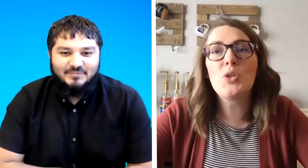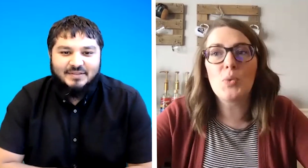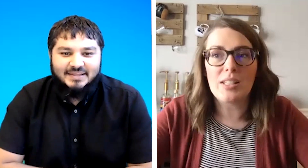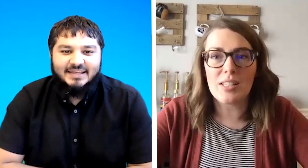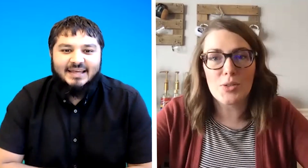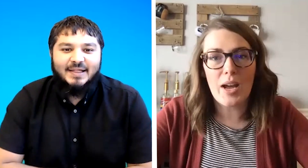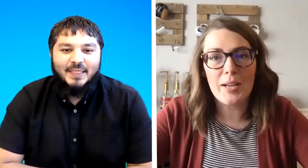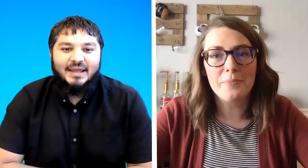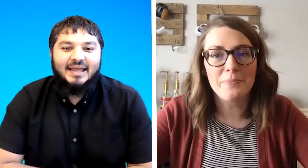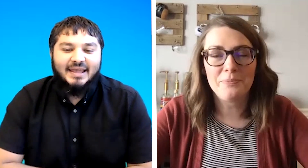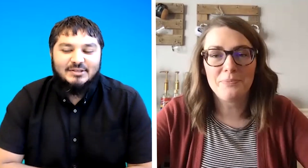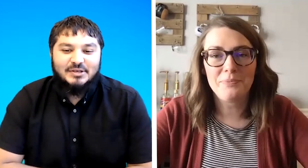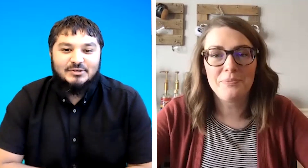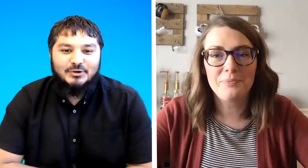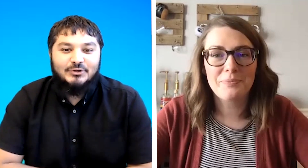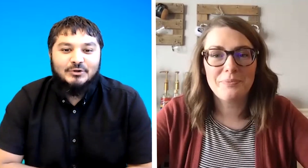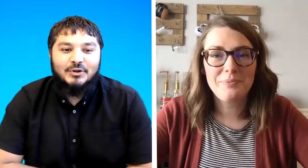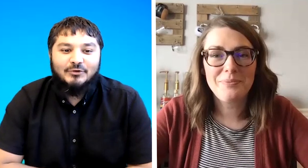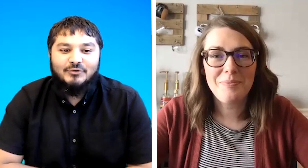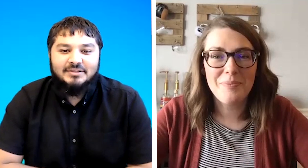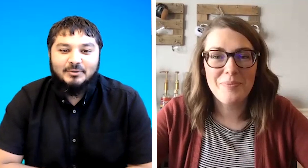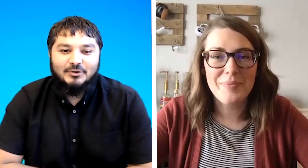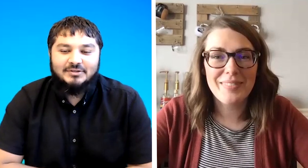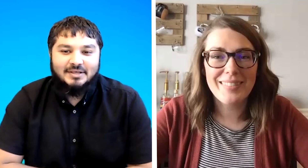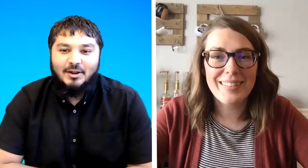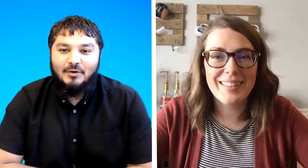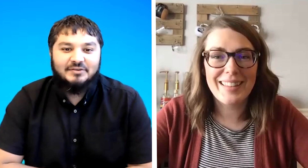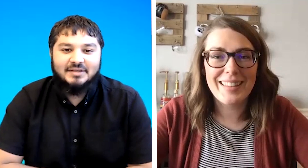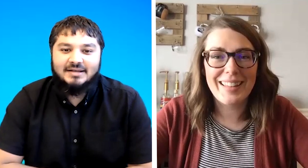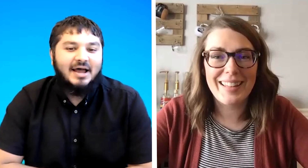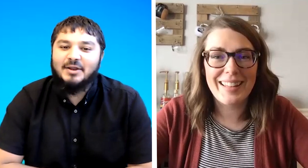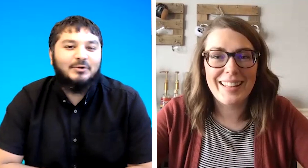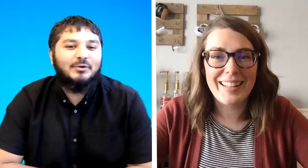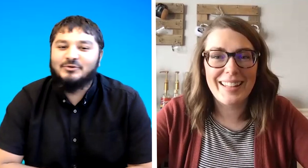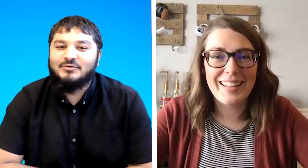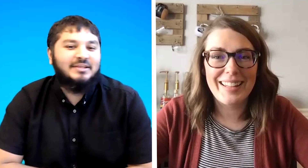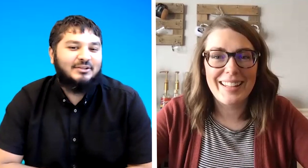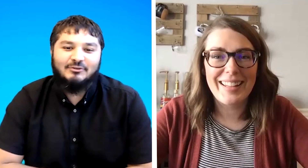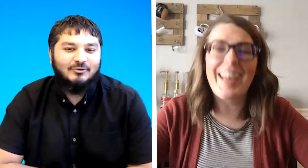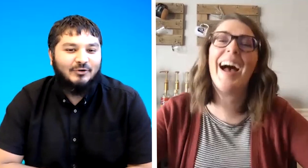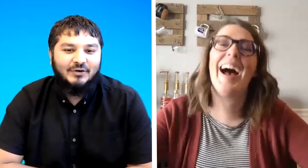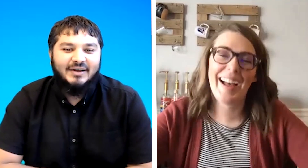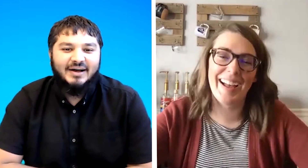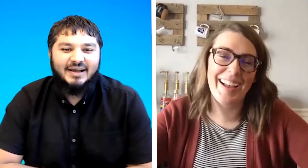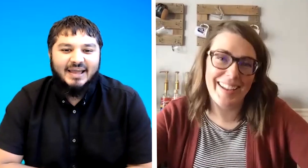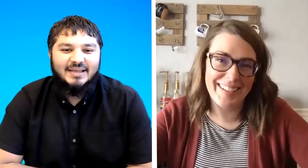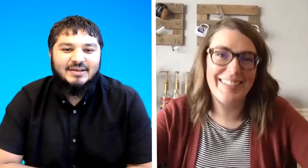reasons why it's good you know the reason because a lot of the signs i don't know the reasons okay